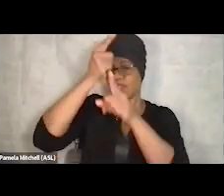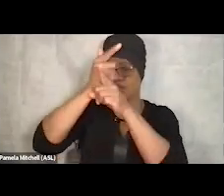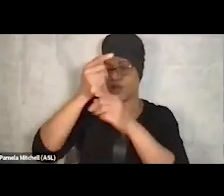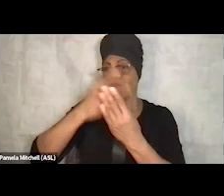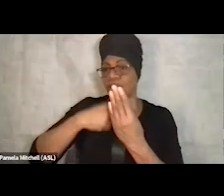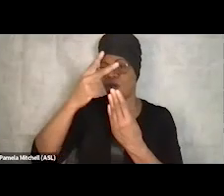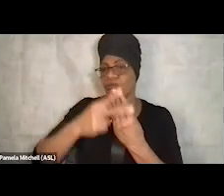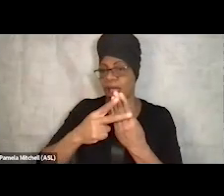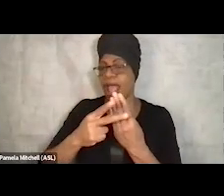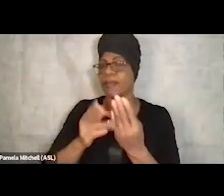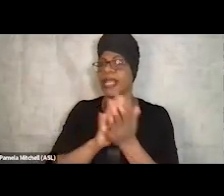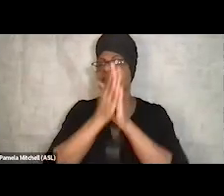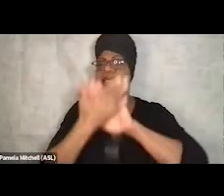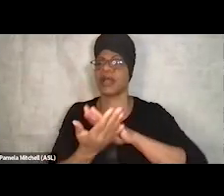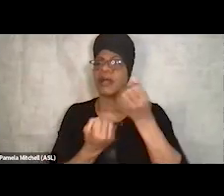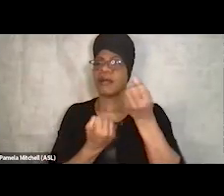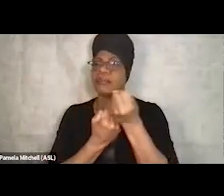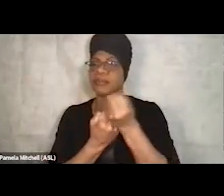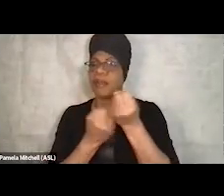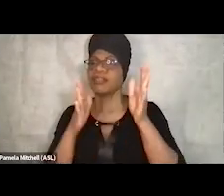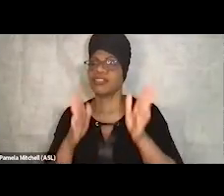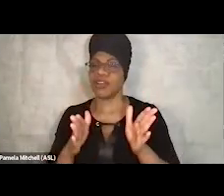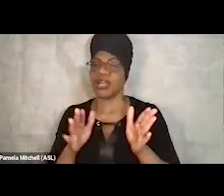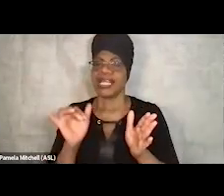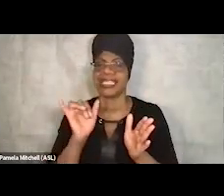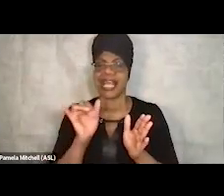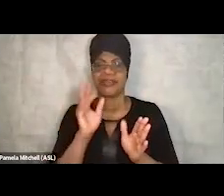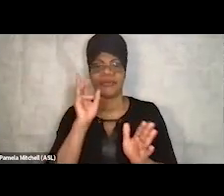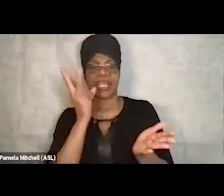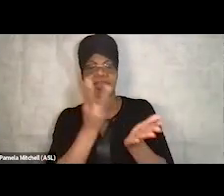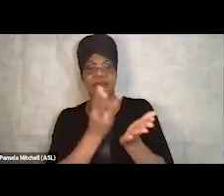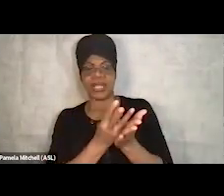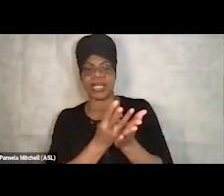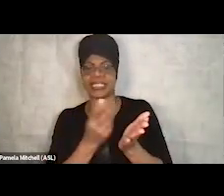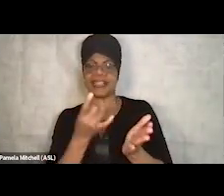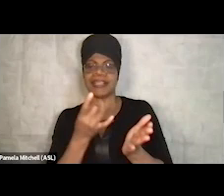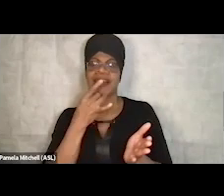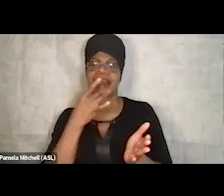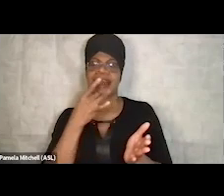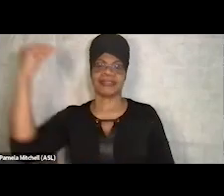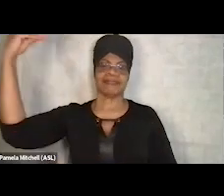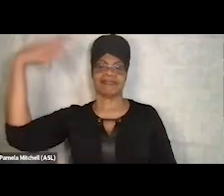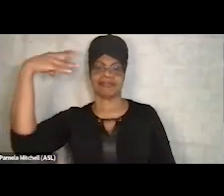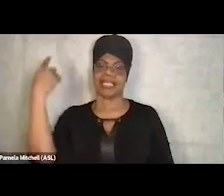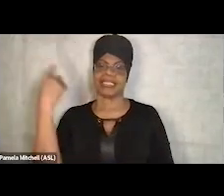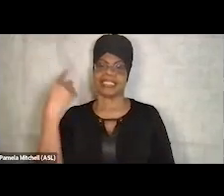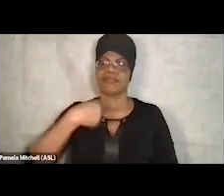it's almost being able to witness the lights come on, is something we'll say in the world of recovery. But seeing people,